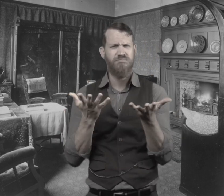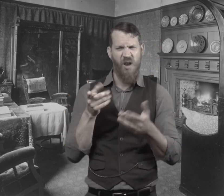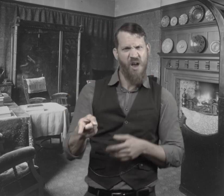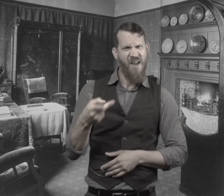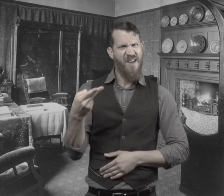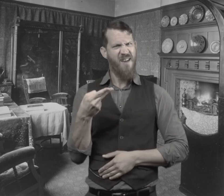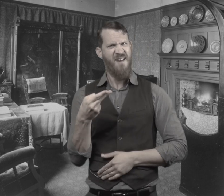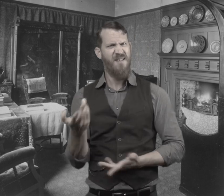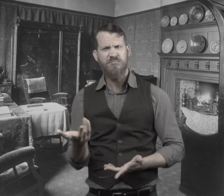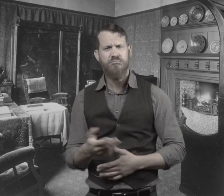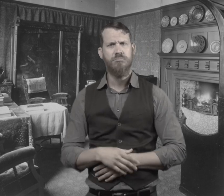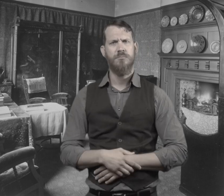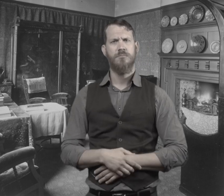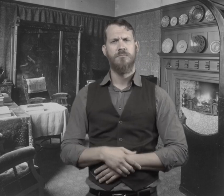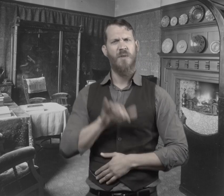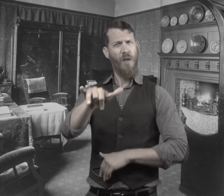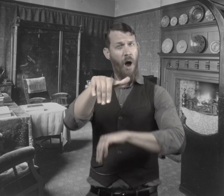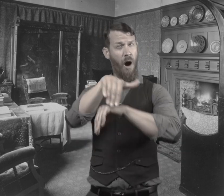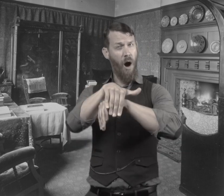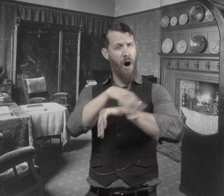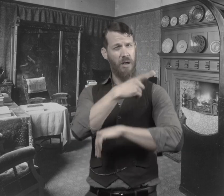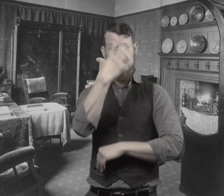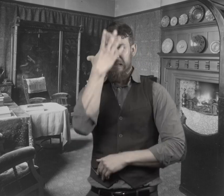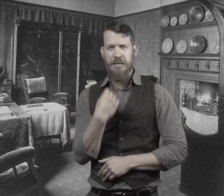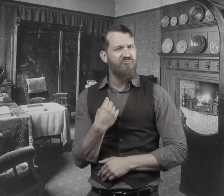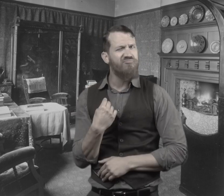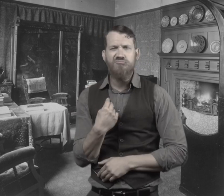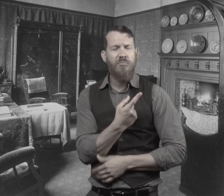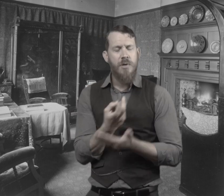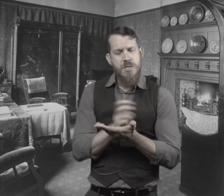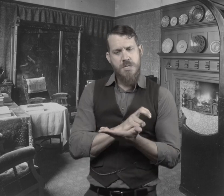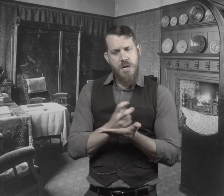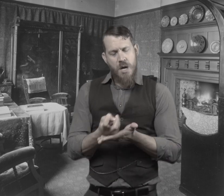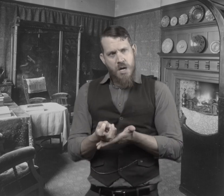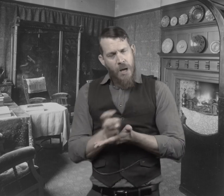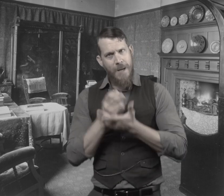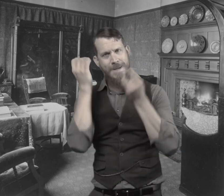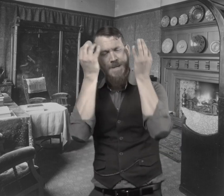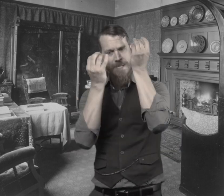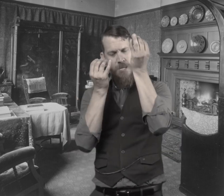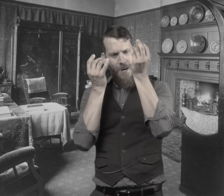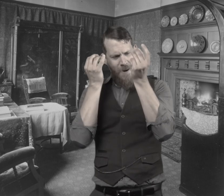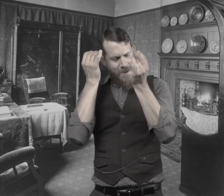He wanted to have a conversation about Mr. Hyde. Now that night, Mr. Utterson couldn't sleep.